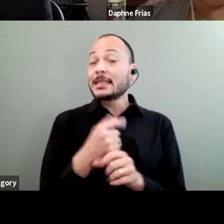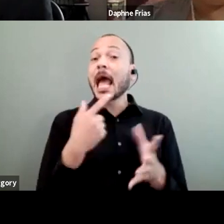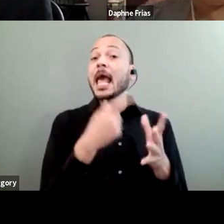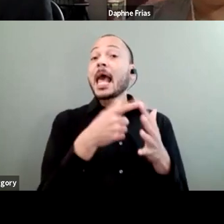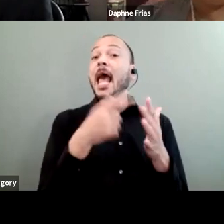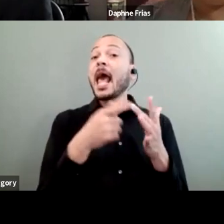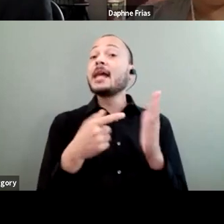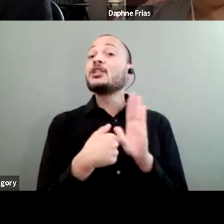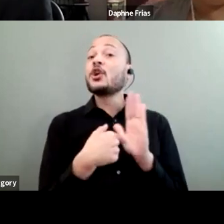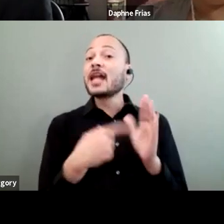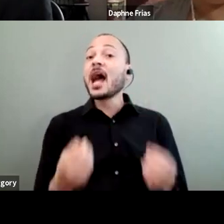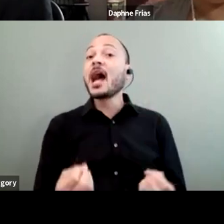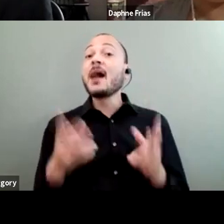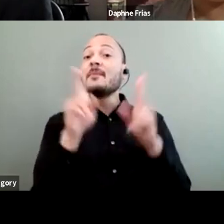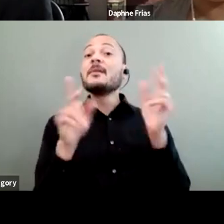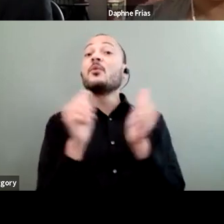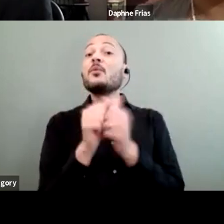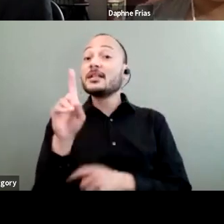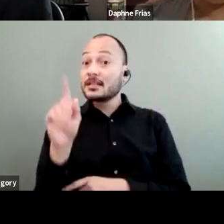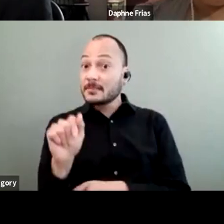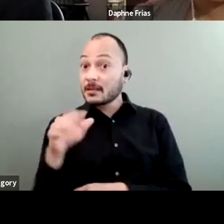with disabilities are being benefited,